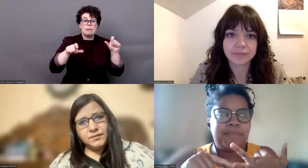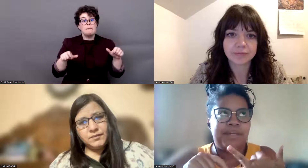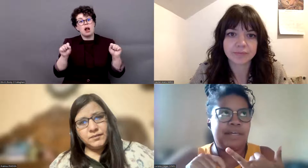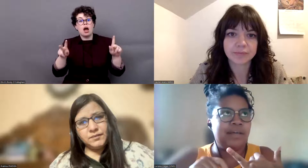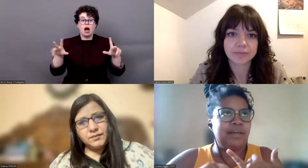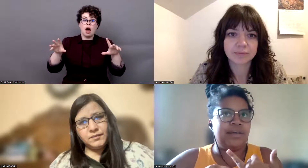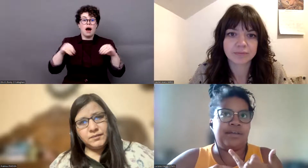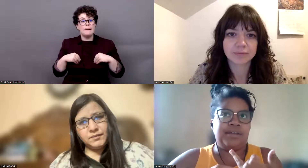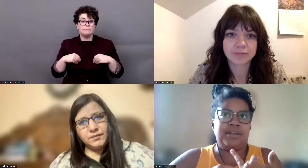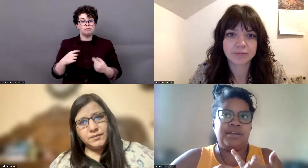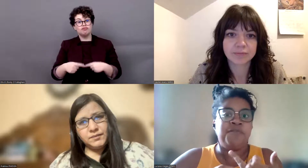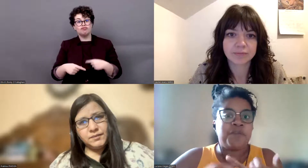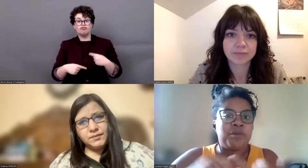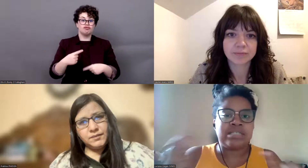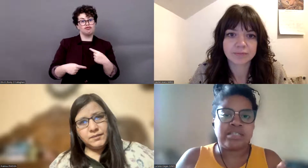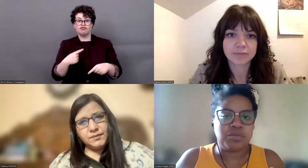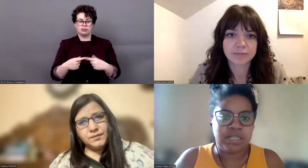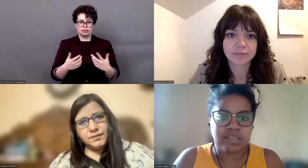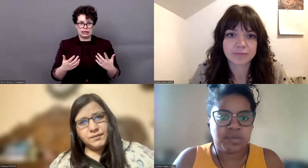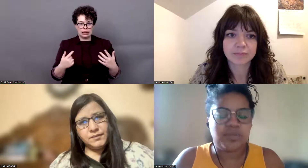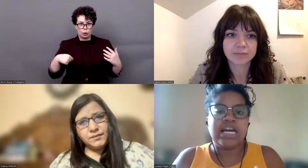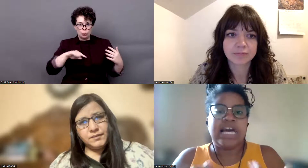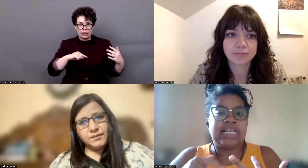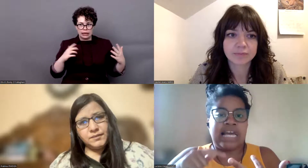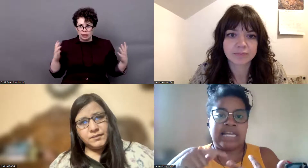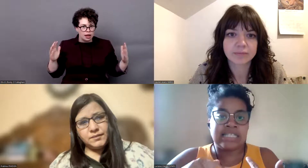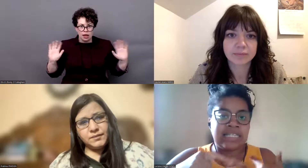we see that we've a lack of accessibility